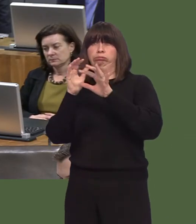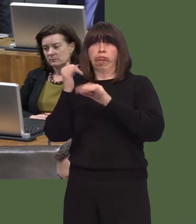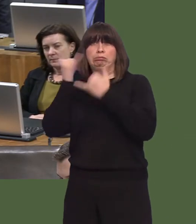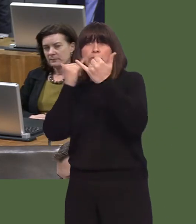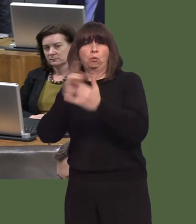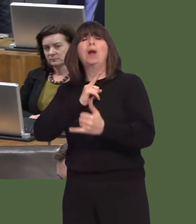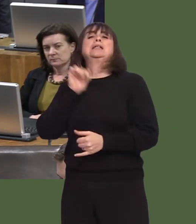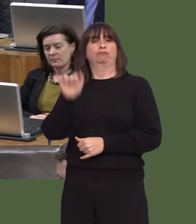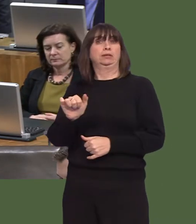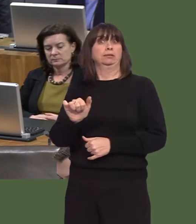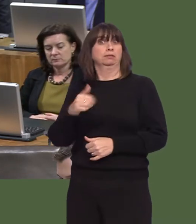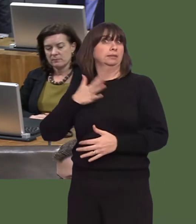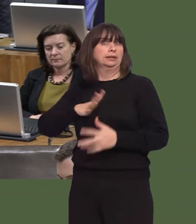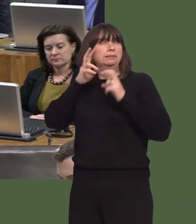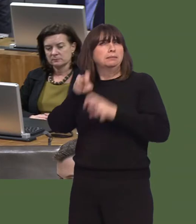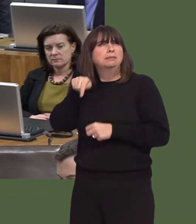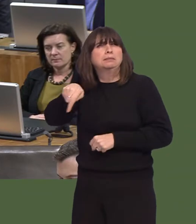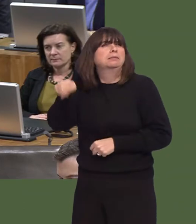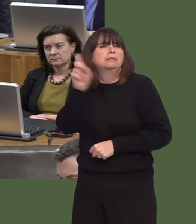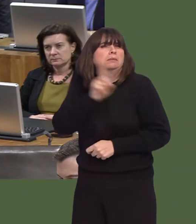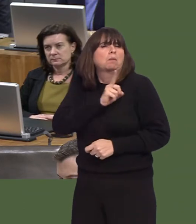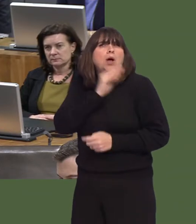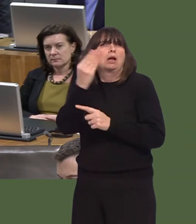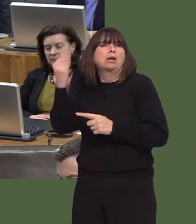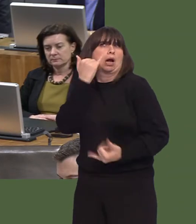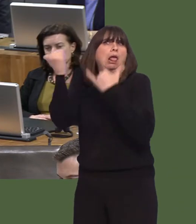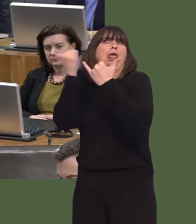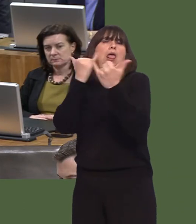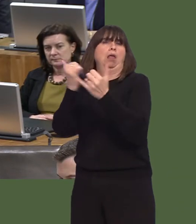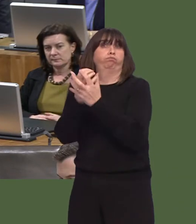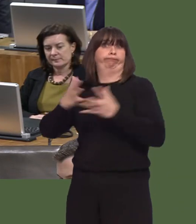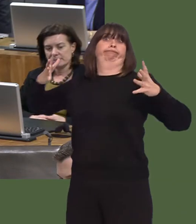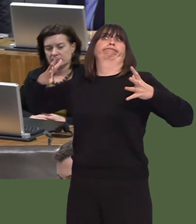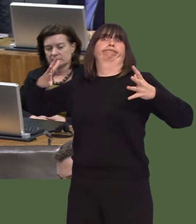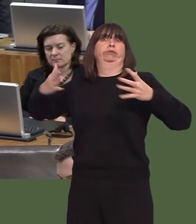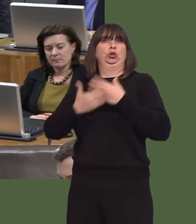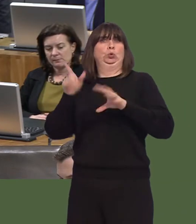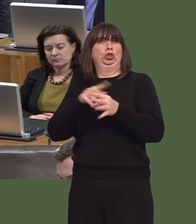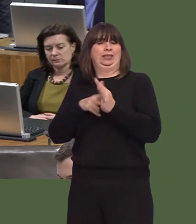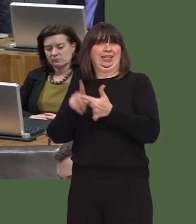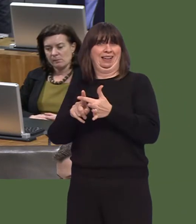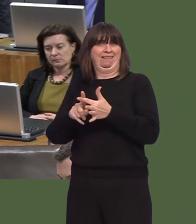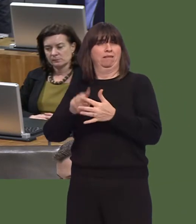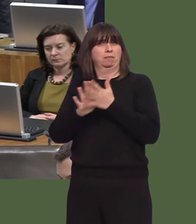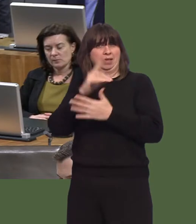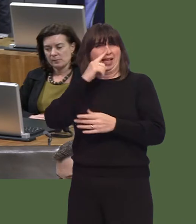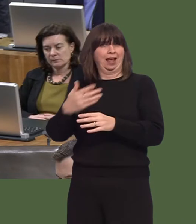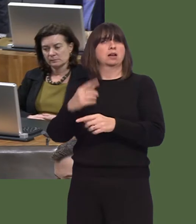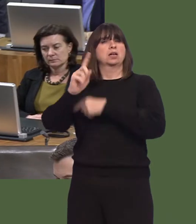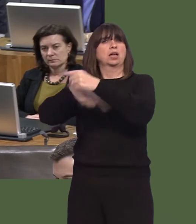The answer is, 'Yes, that's something we do want to look at', because that will form part of the LHBs' preparedness for next winter.